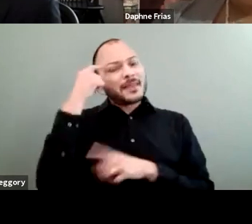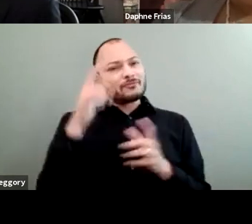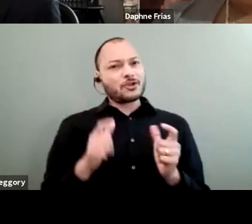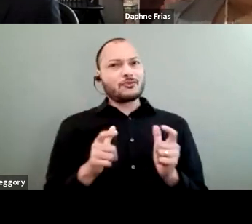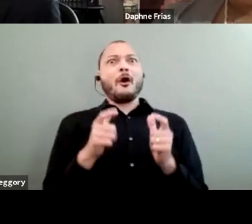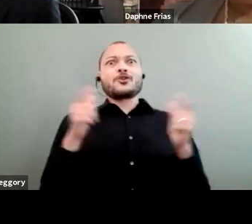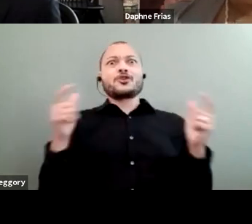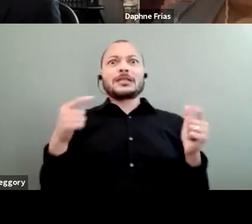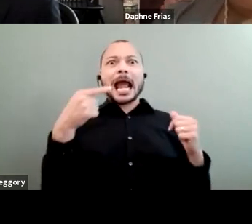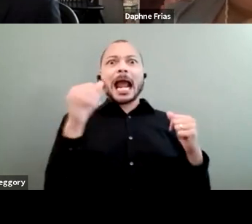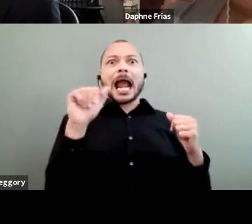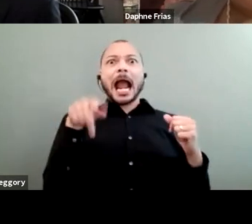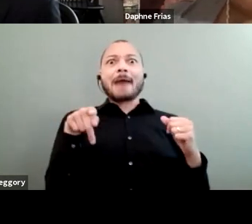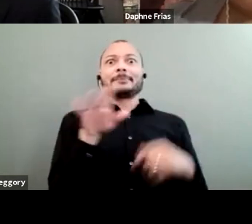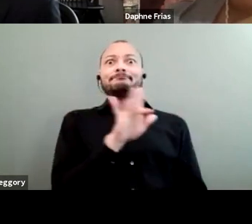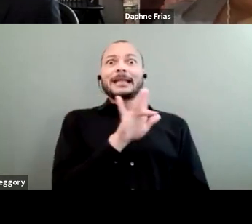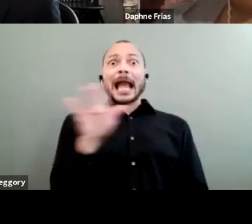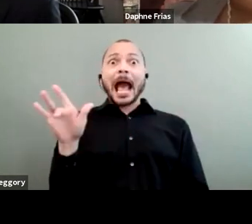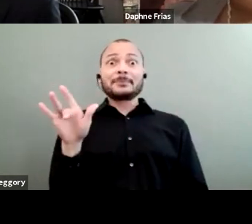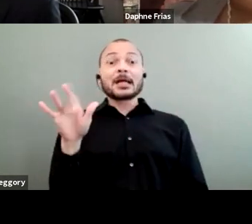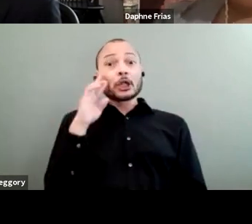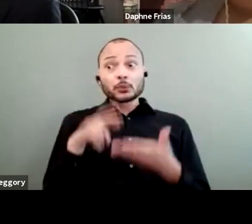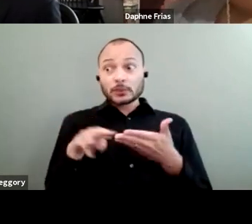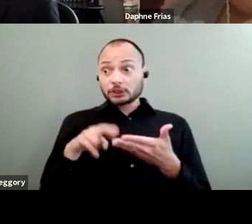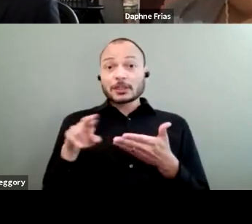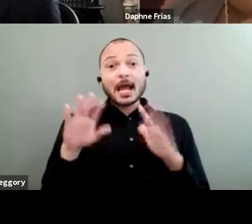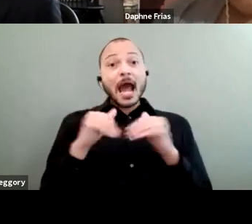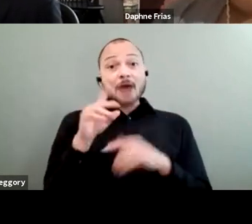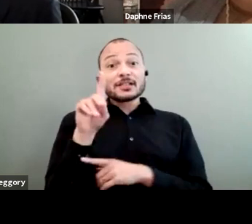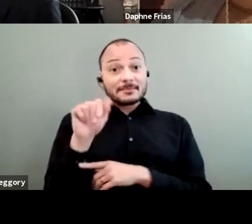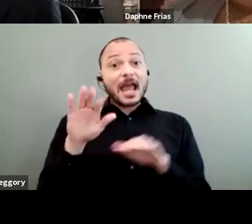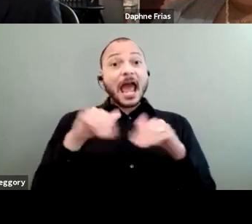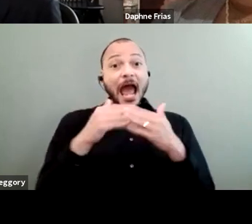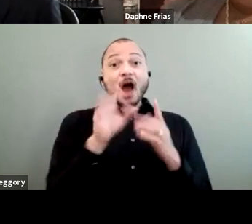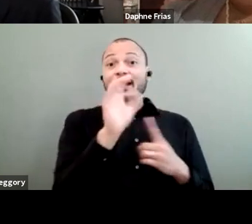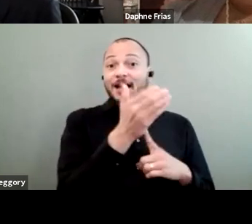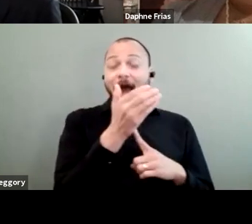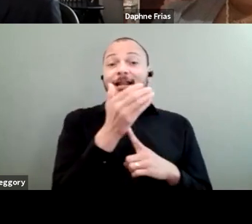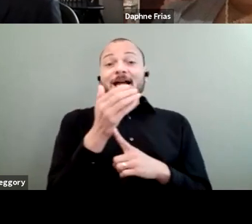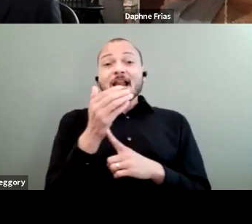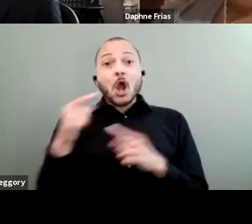in the research on how disability and the climate crisis intersect. When I'm trying to look for...